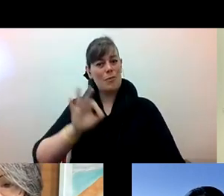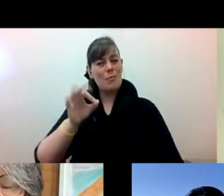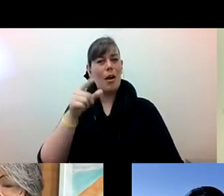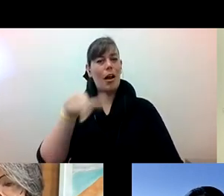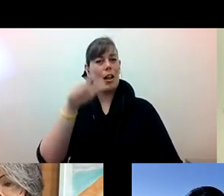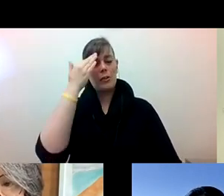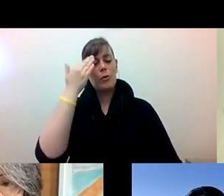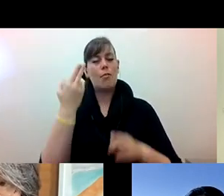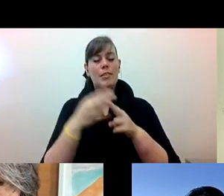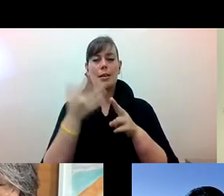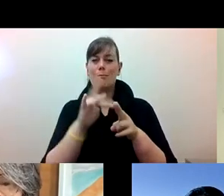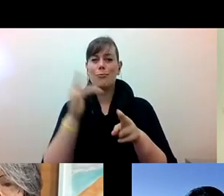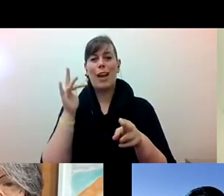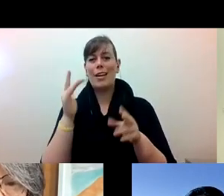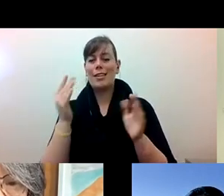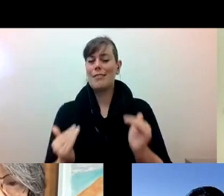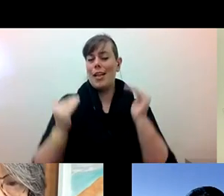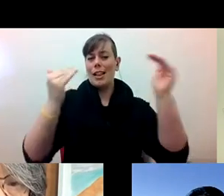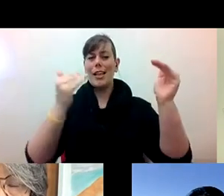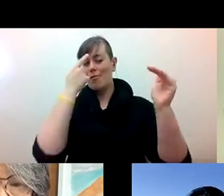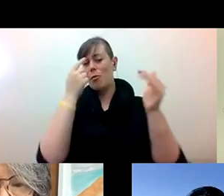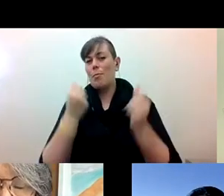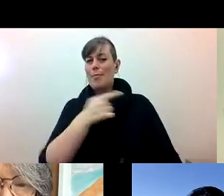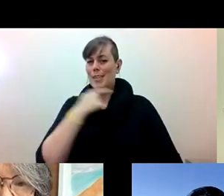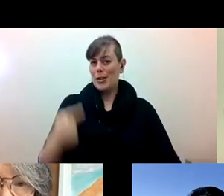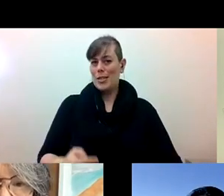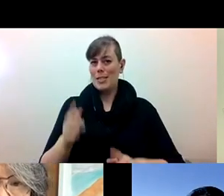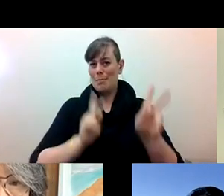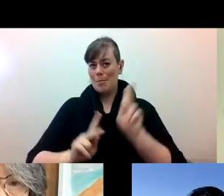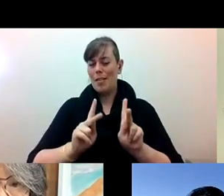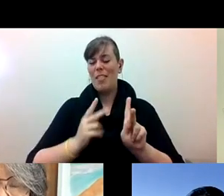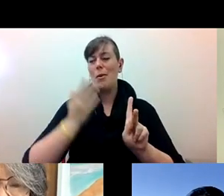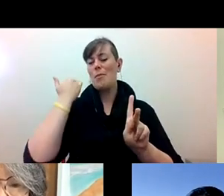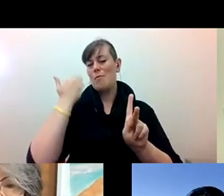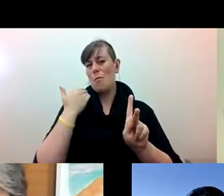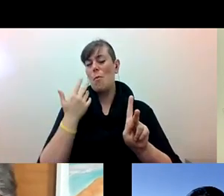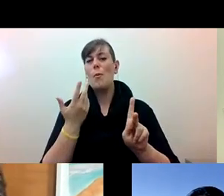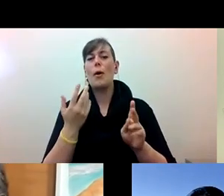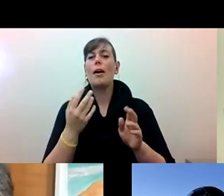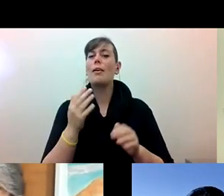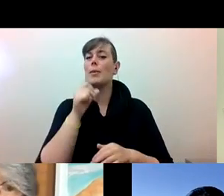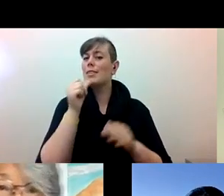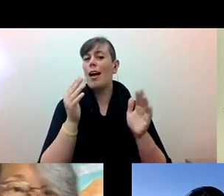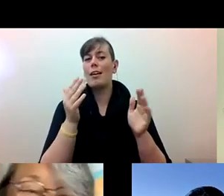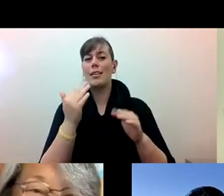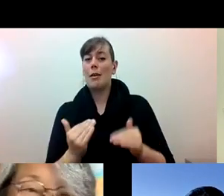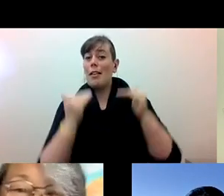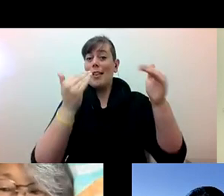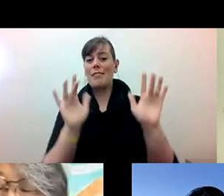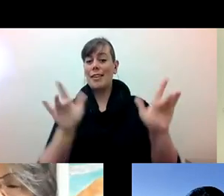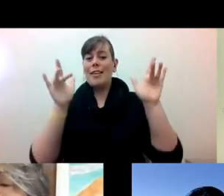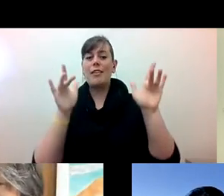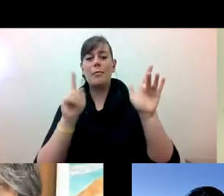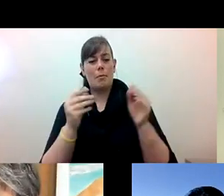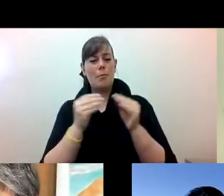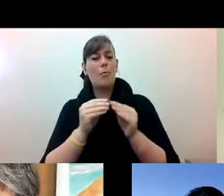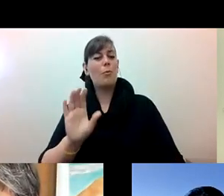Alex Tom he/him: school for a lot of Chinese people, well, it was less elite back then, but assessing definitely very conservative. And I went to...